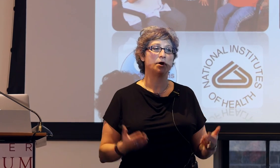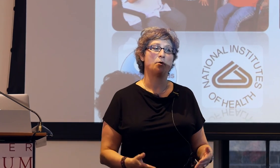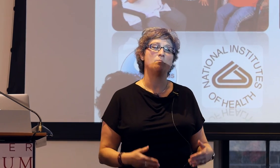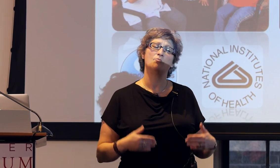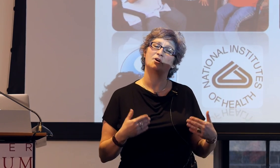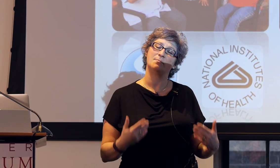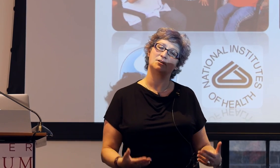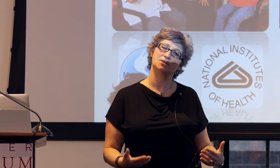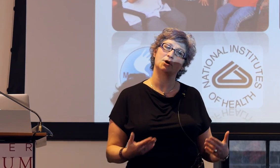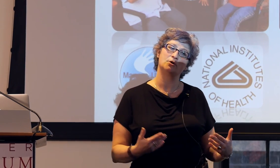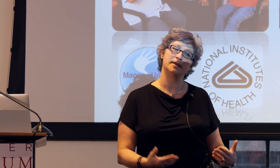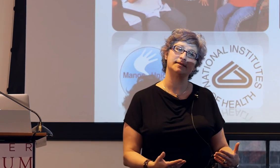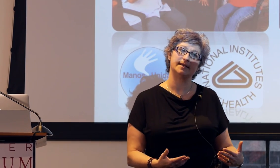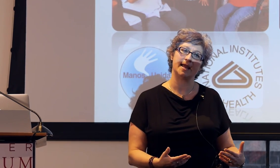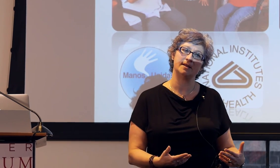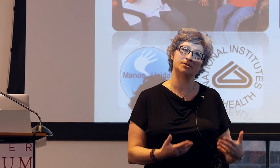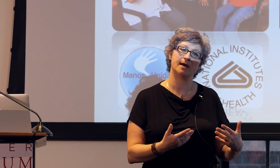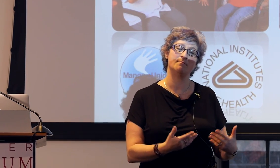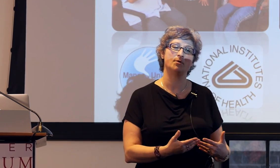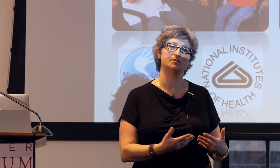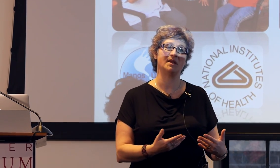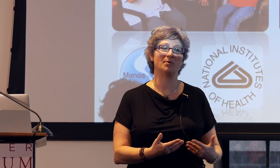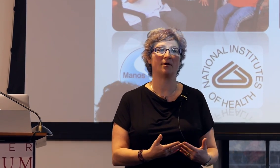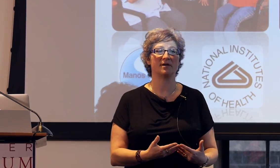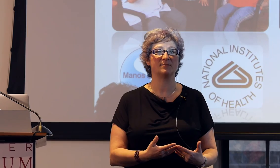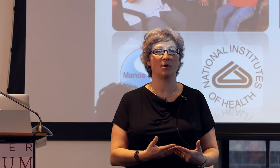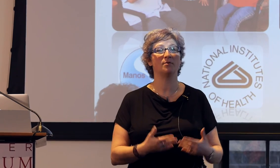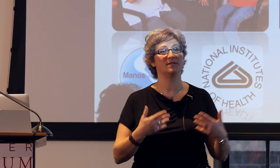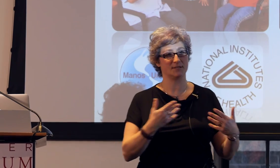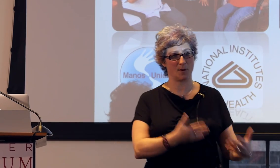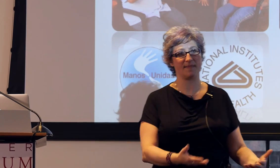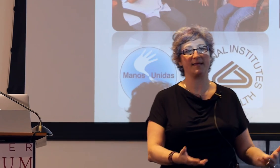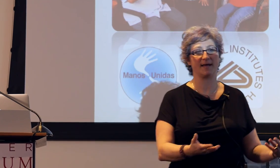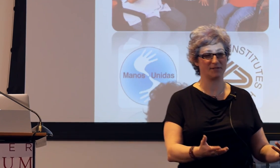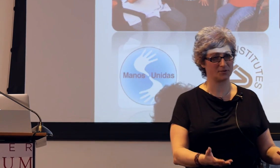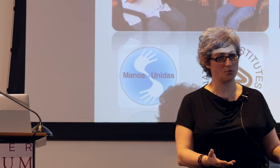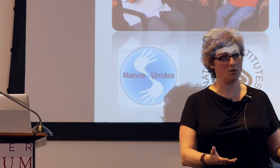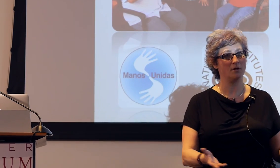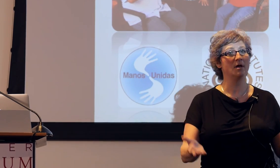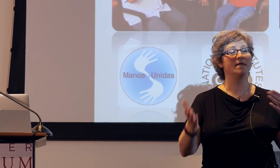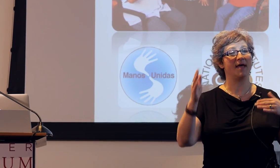so pretty much the earliest age that most people are exposed is when they get to school.